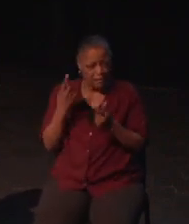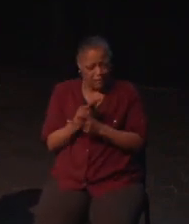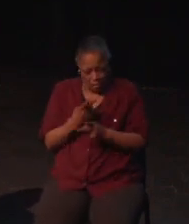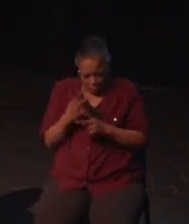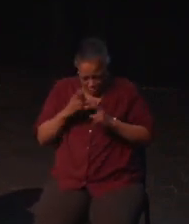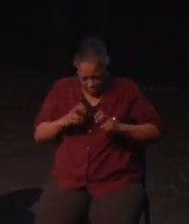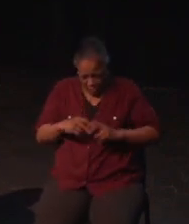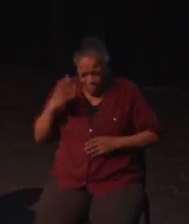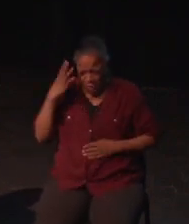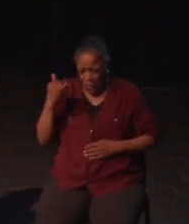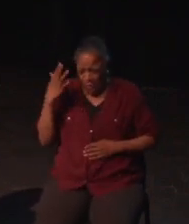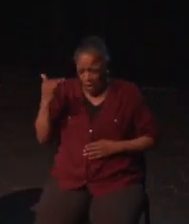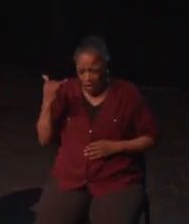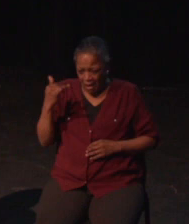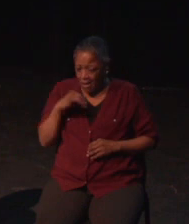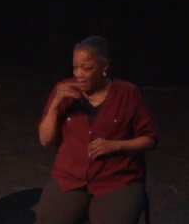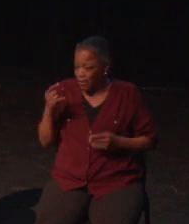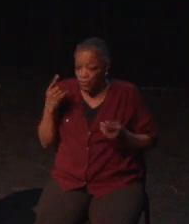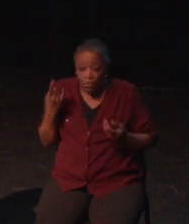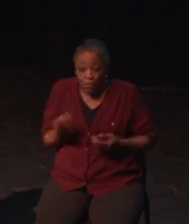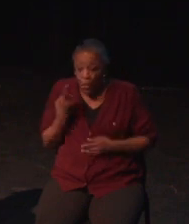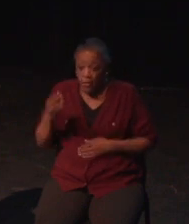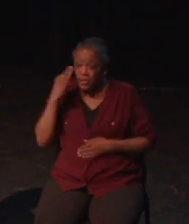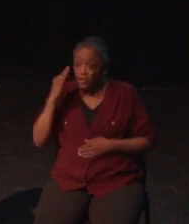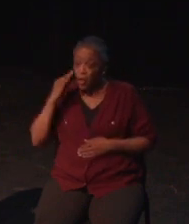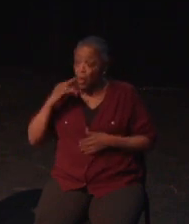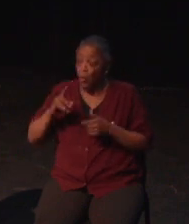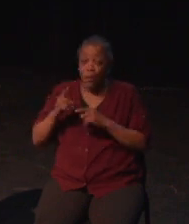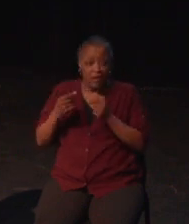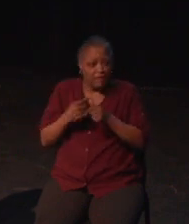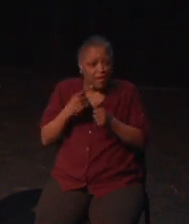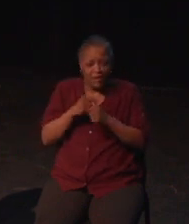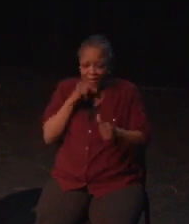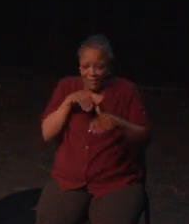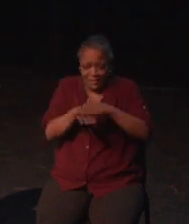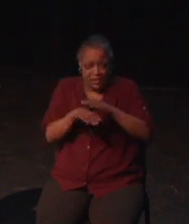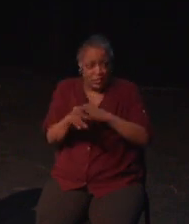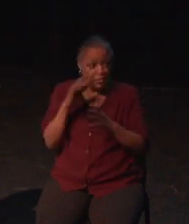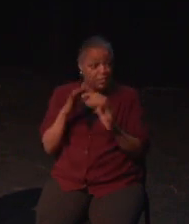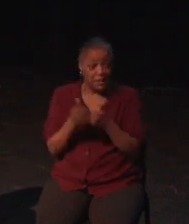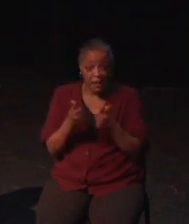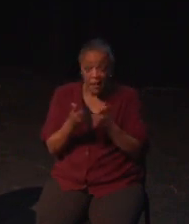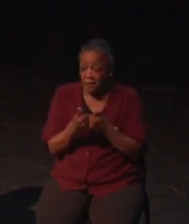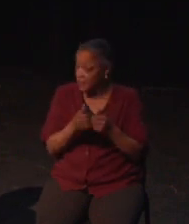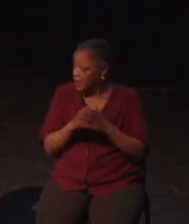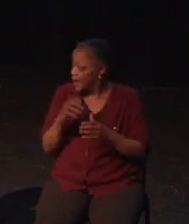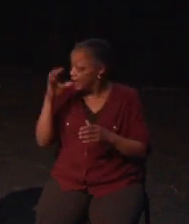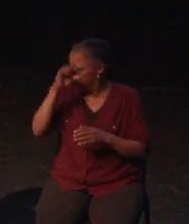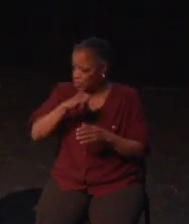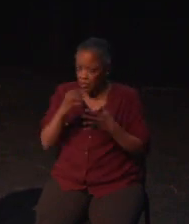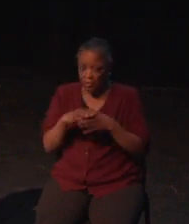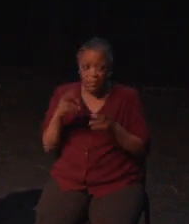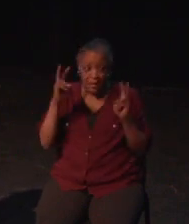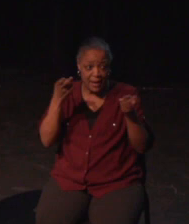It was a long time before they spread across genres, and there's still a lot of games that leave this out,